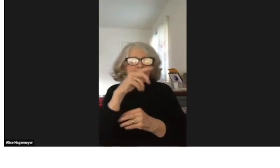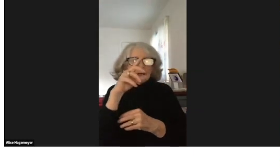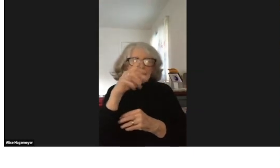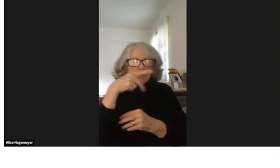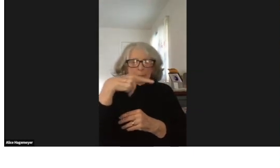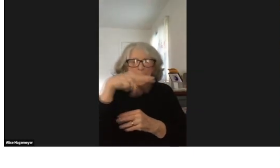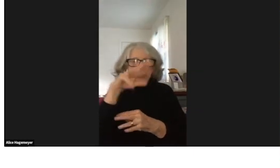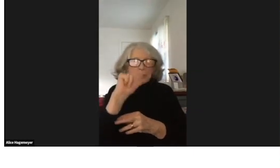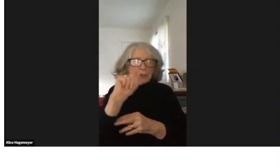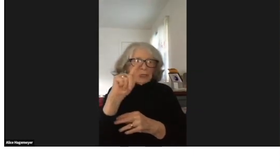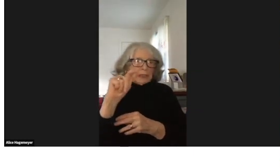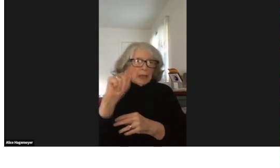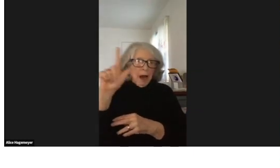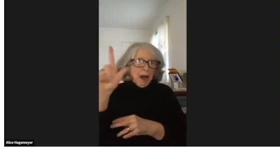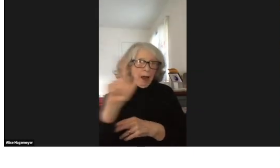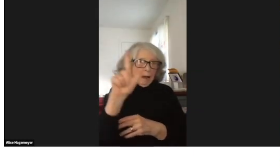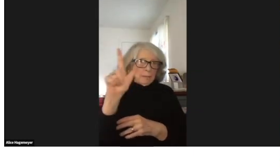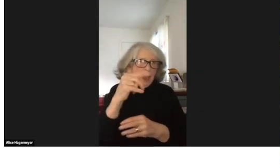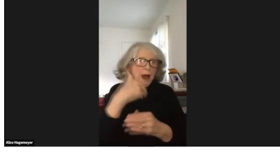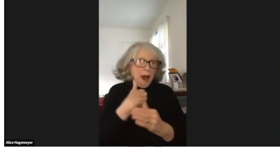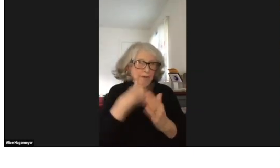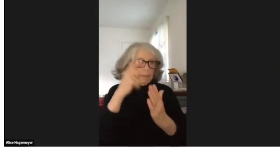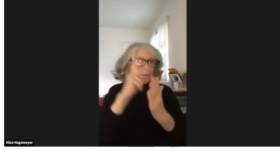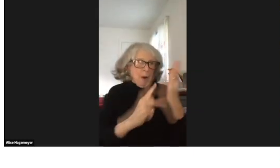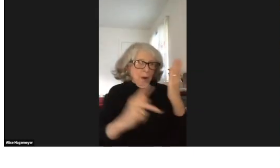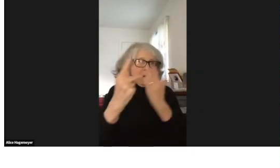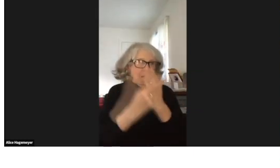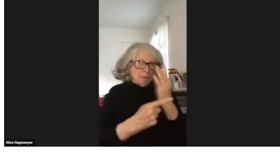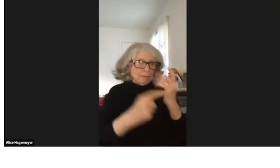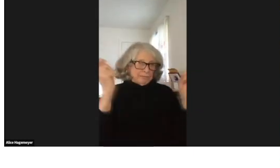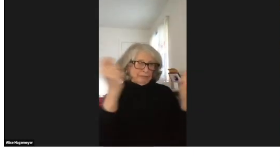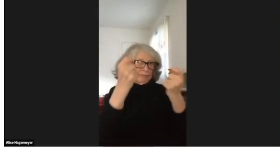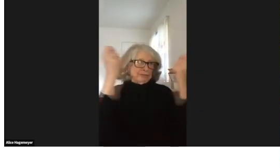This was at the Pratt Library.